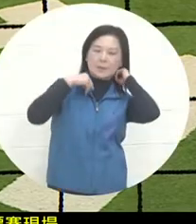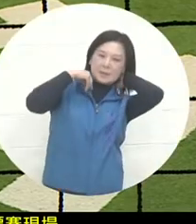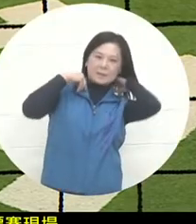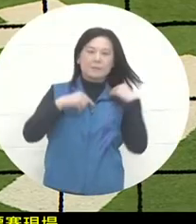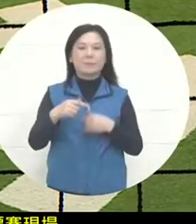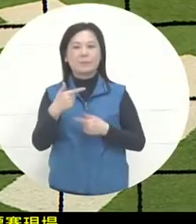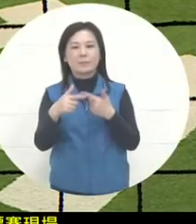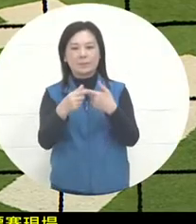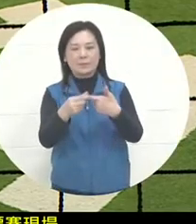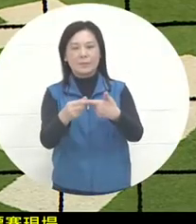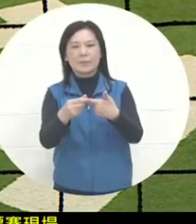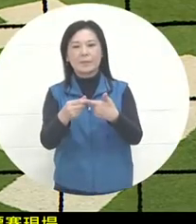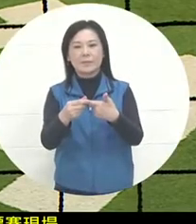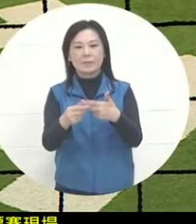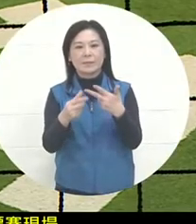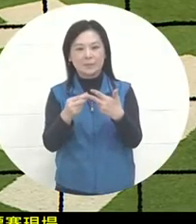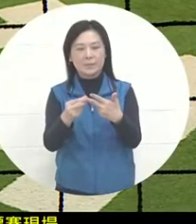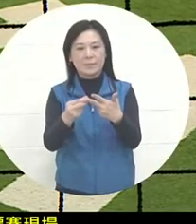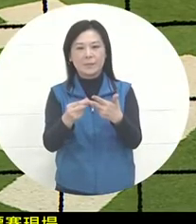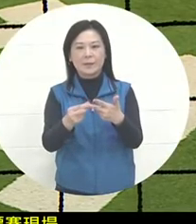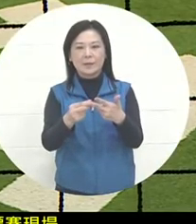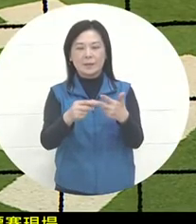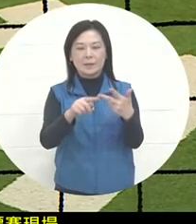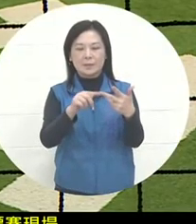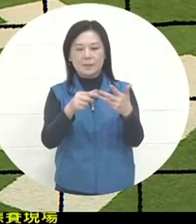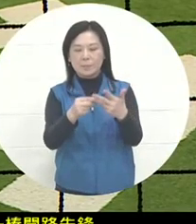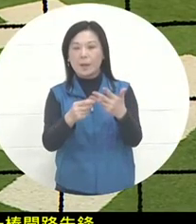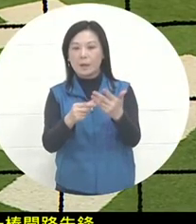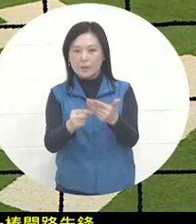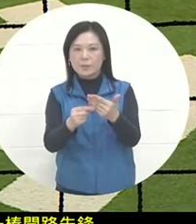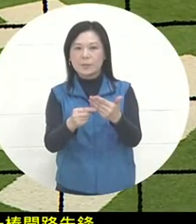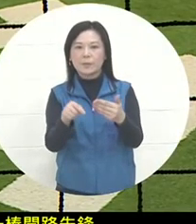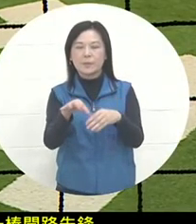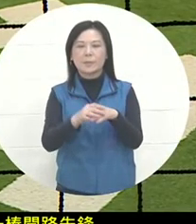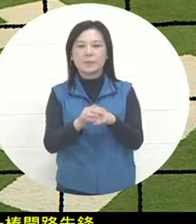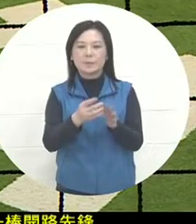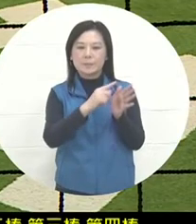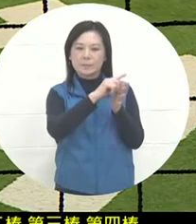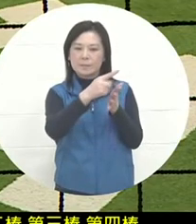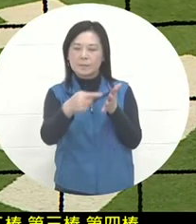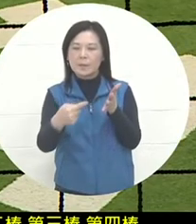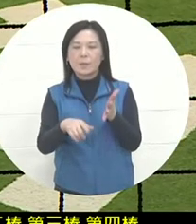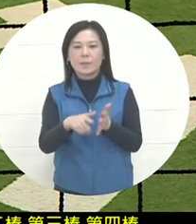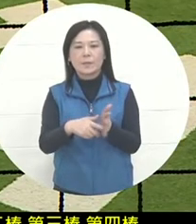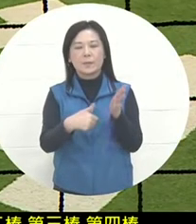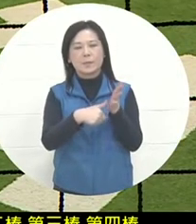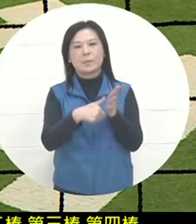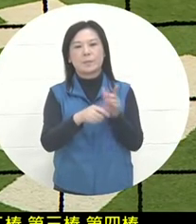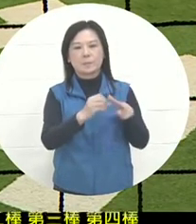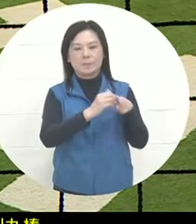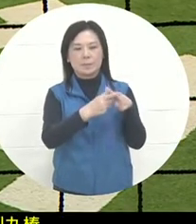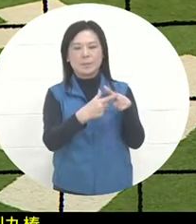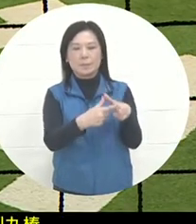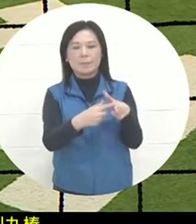the sixth battalion, Sherbet. The 7-9 battalions are Benzman Kushmider and green stuff respectively. The U.S. team's